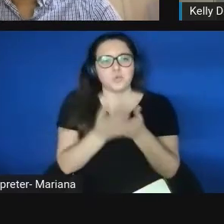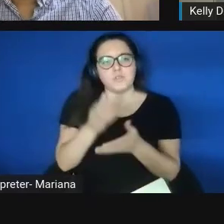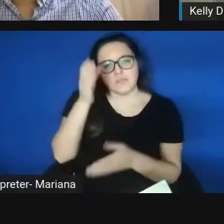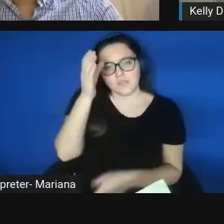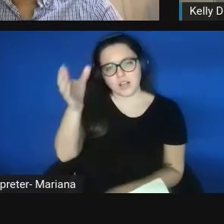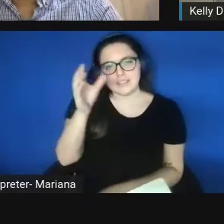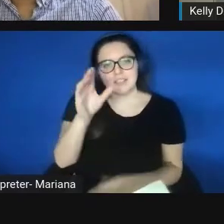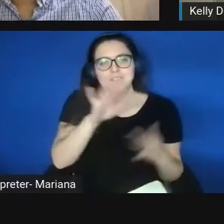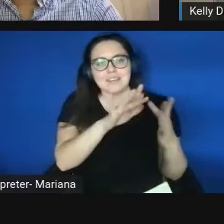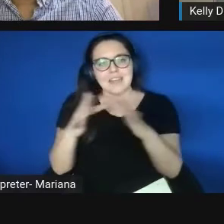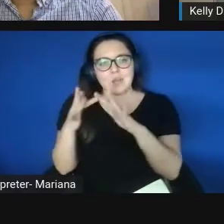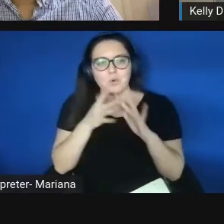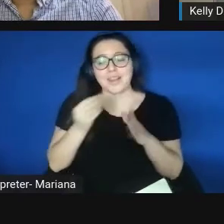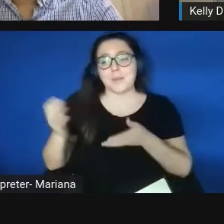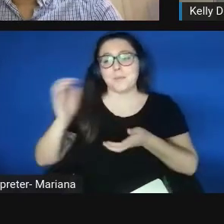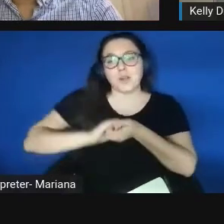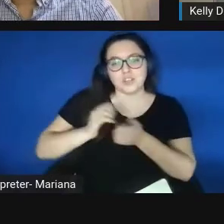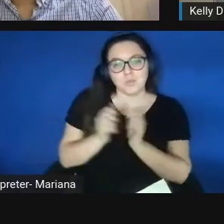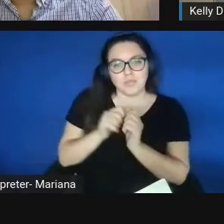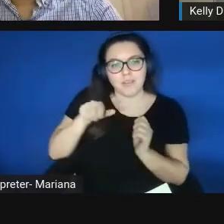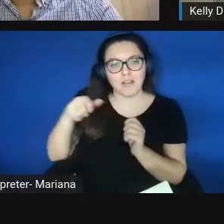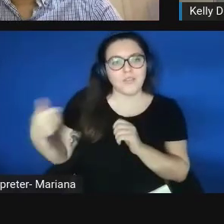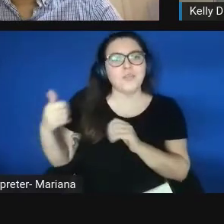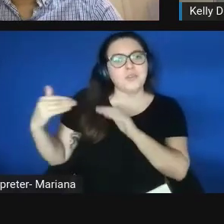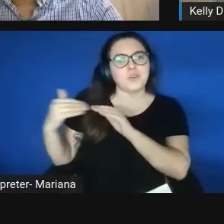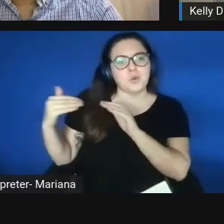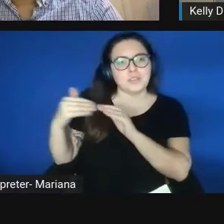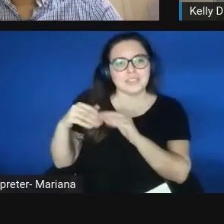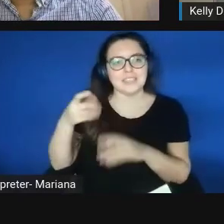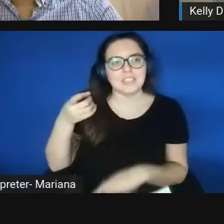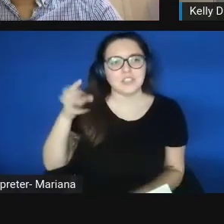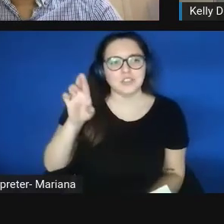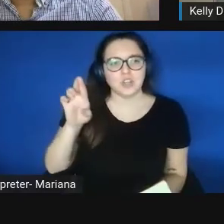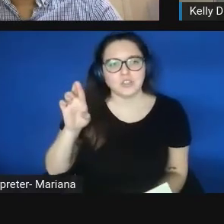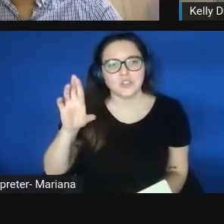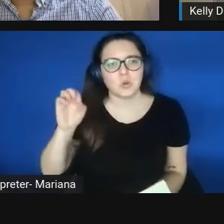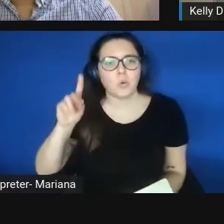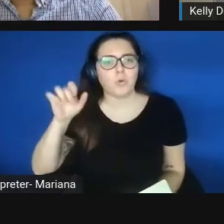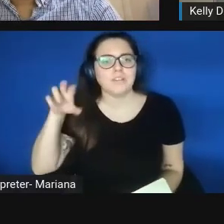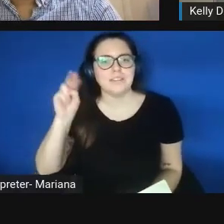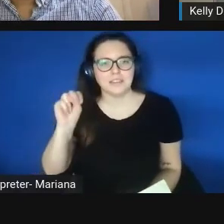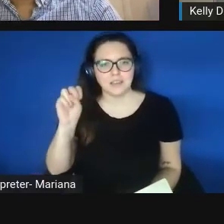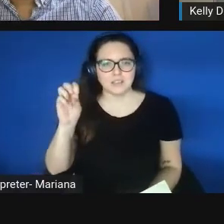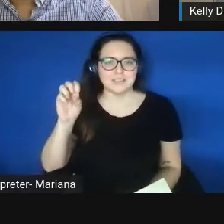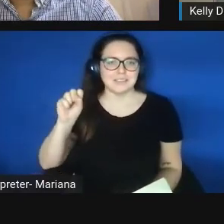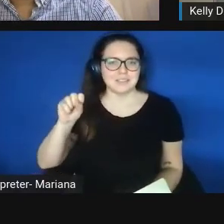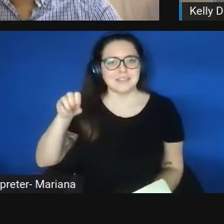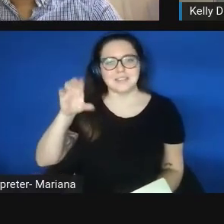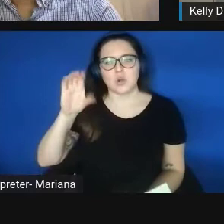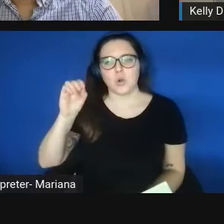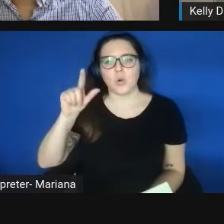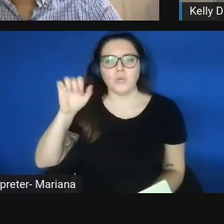with my other co-lead, Dr. Julius Korley. And also grateful for your leadership as our contact, Ashim.